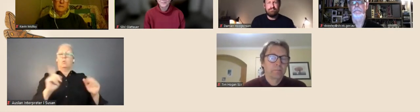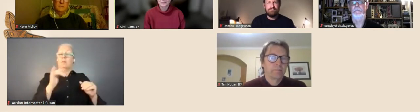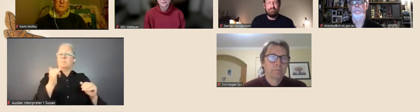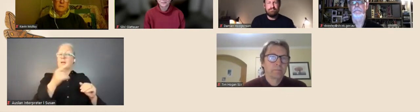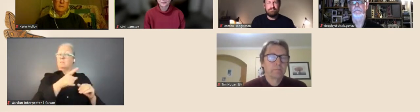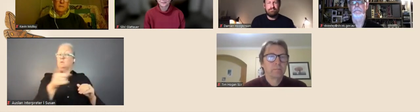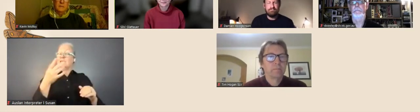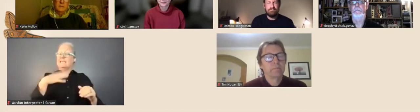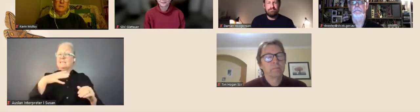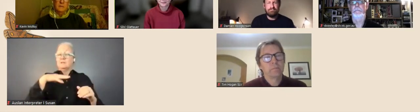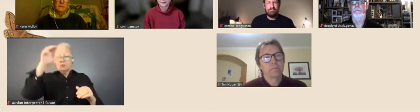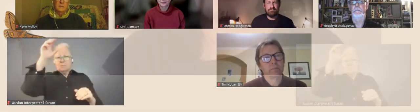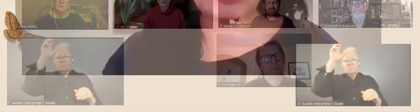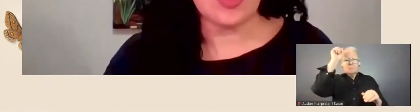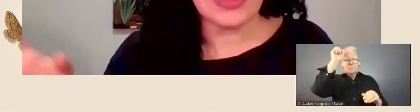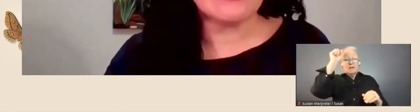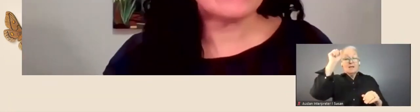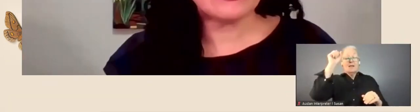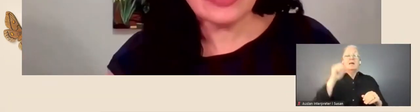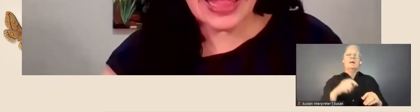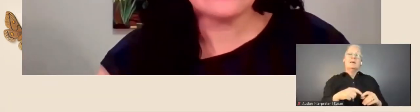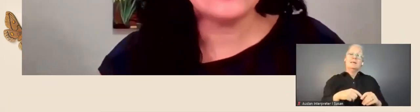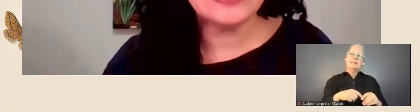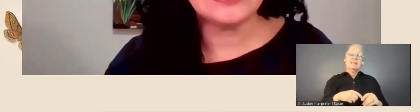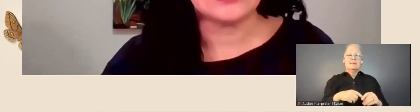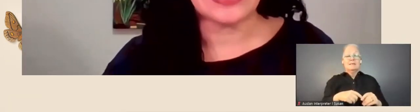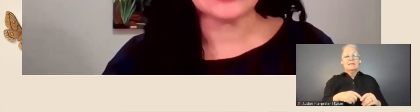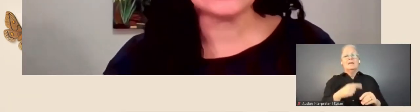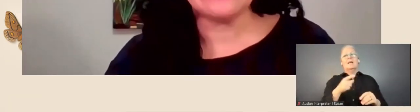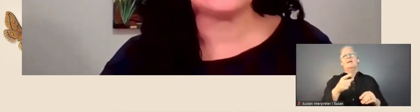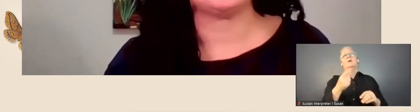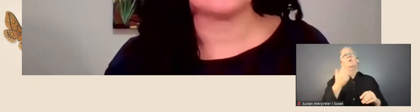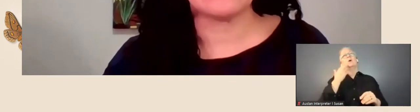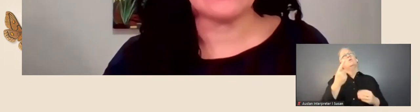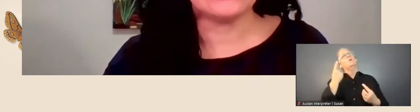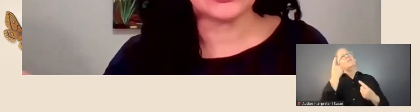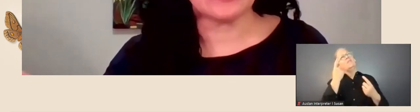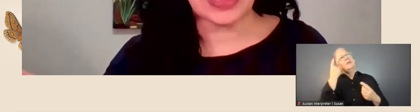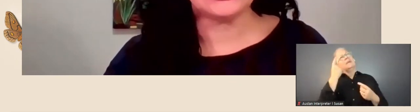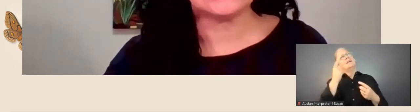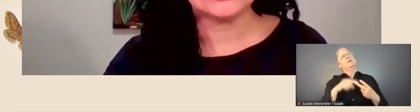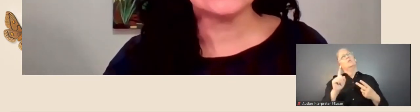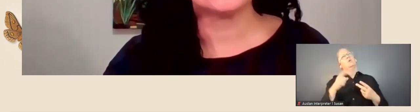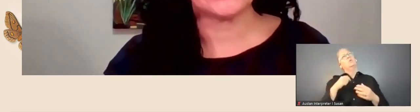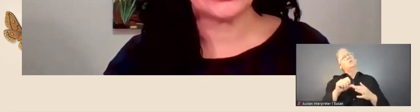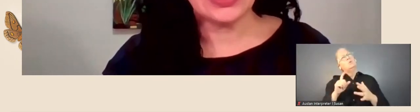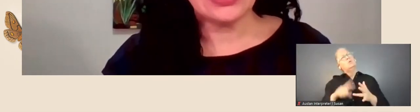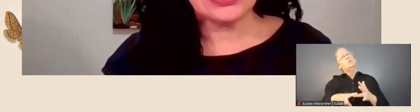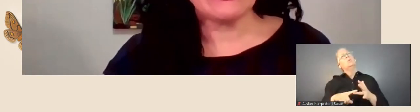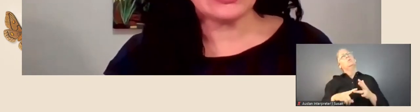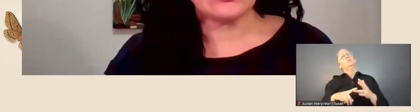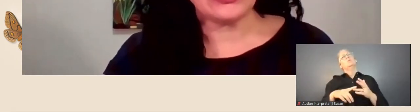it can be a bit of a beehive of like, thinking and activity around the Dome annulus, so if you